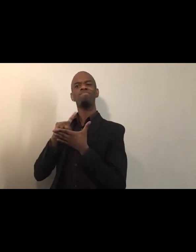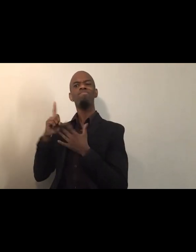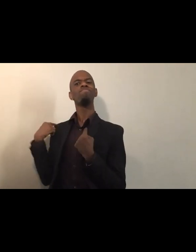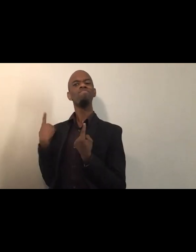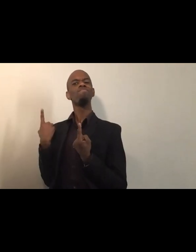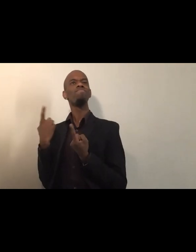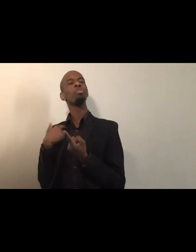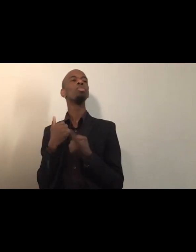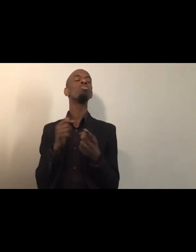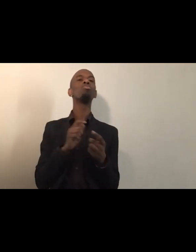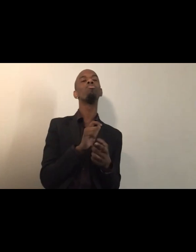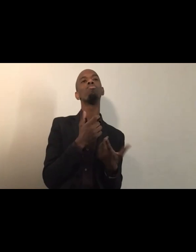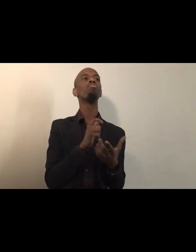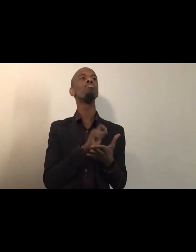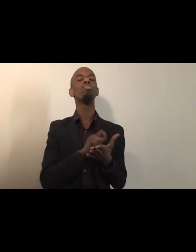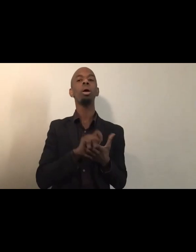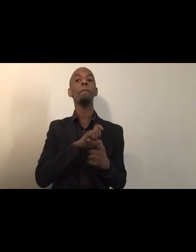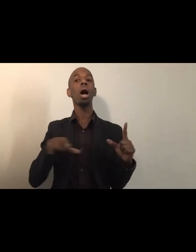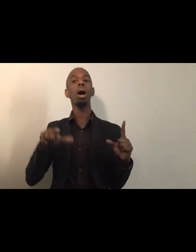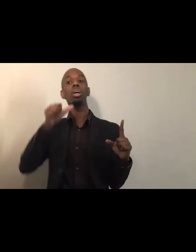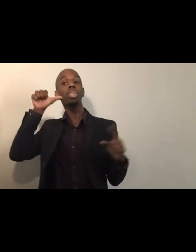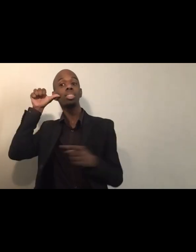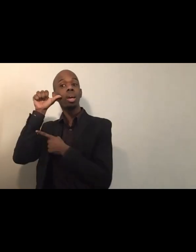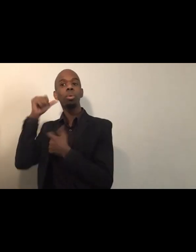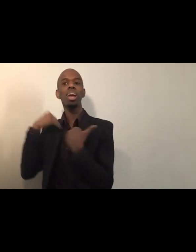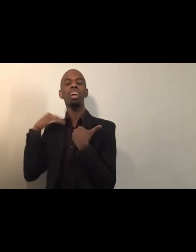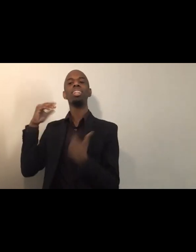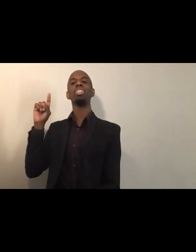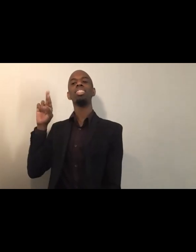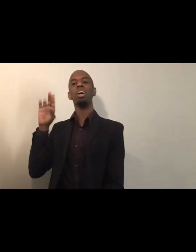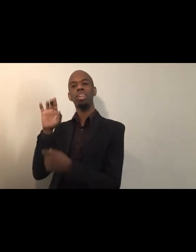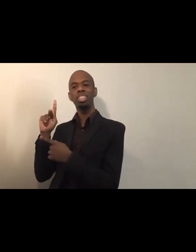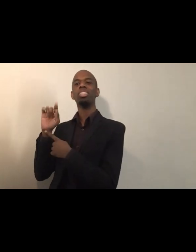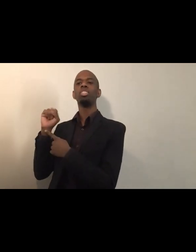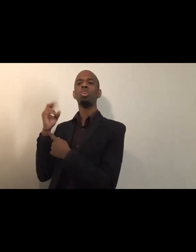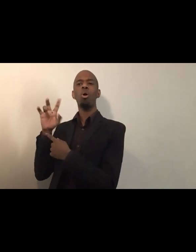in the Derek Chauvin trial. And so kind of what I had planned to share with you,